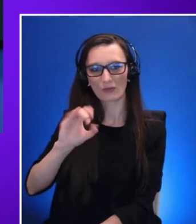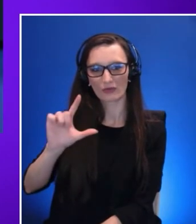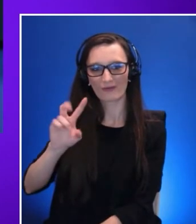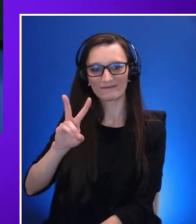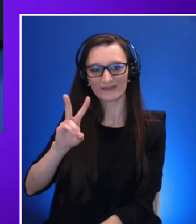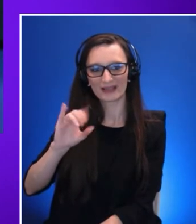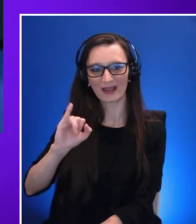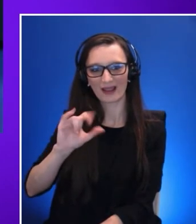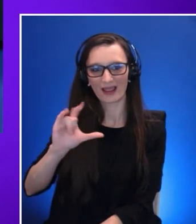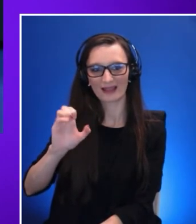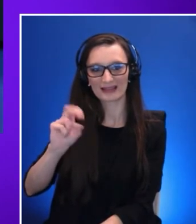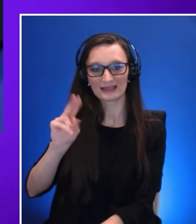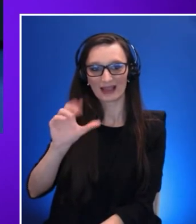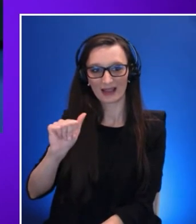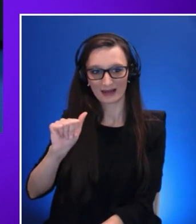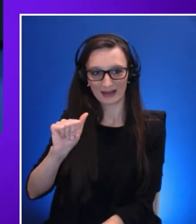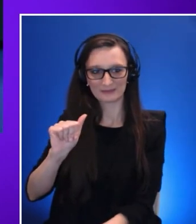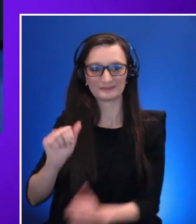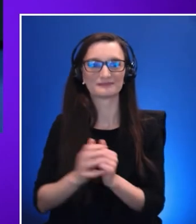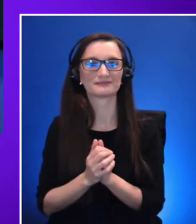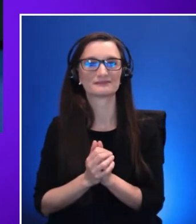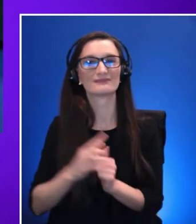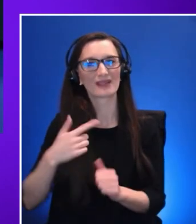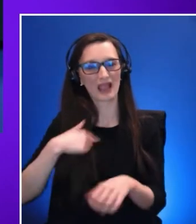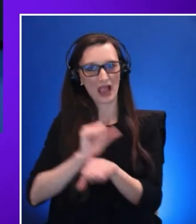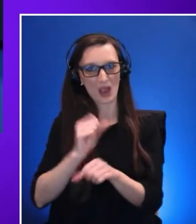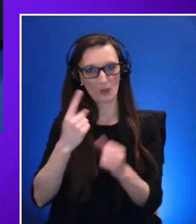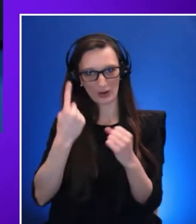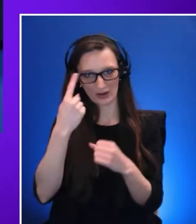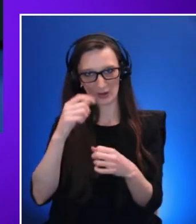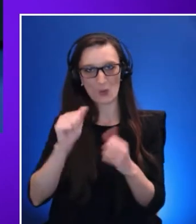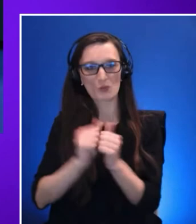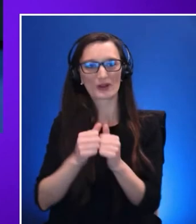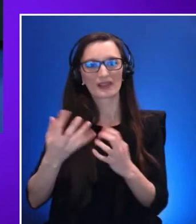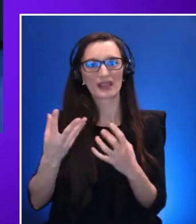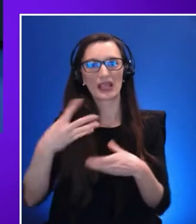for the Inclusive Metaverse product within the Enterprise Metaverse Team here at Accenture.